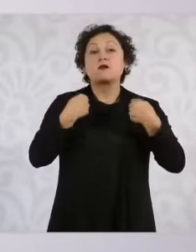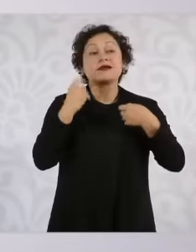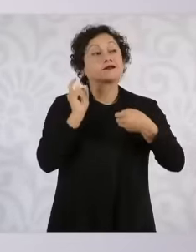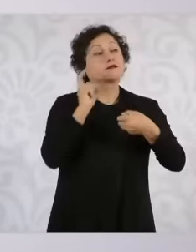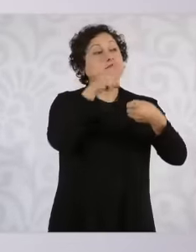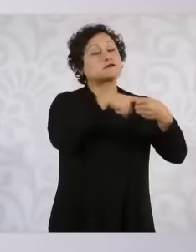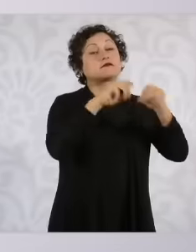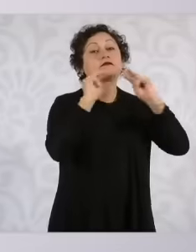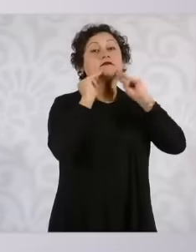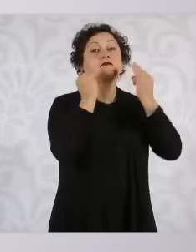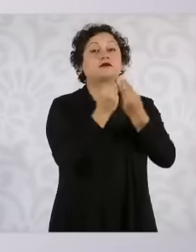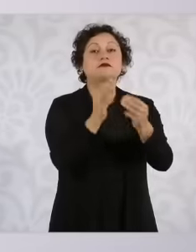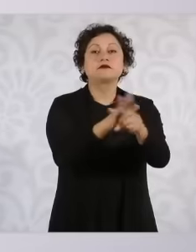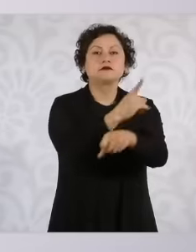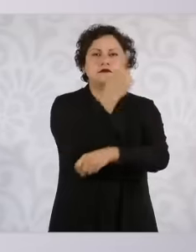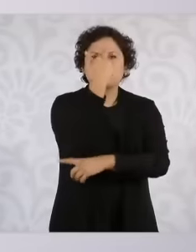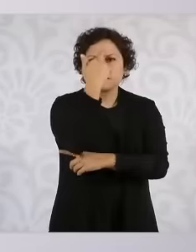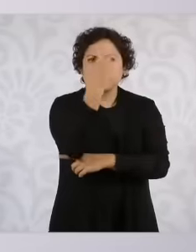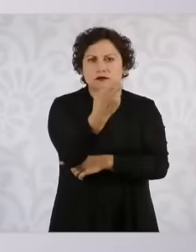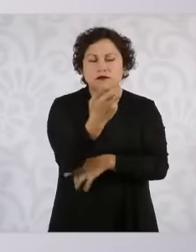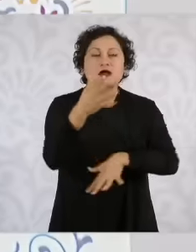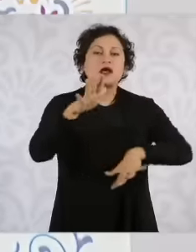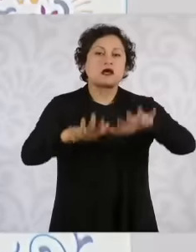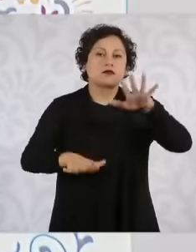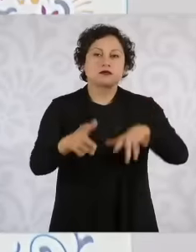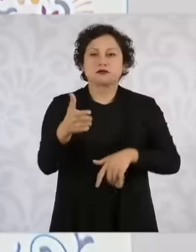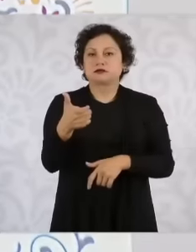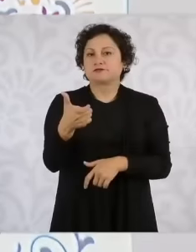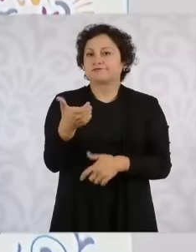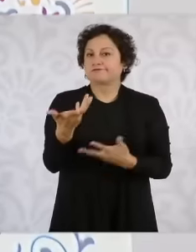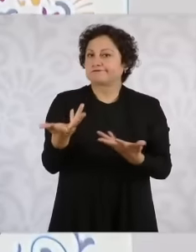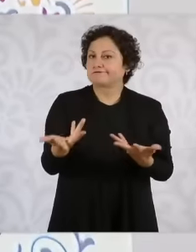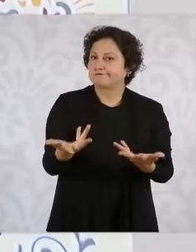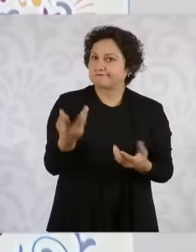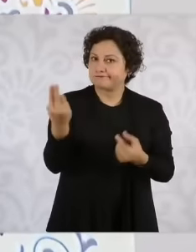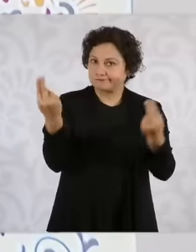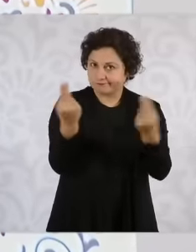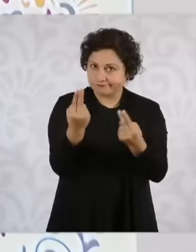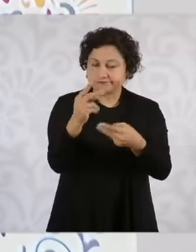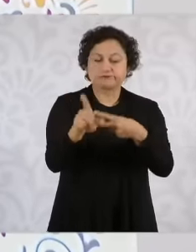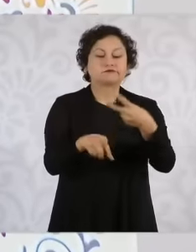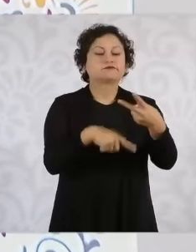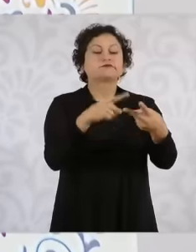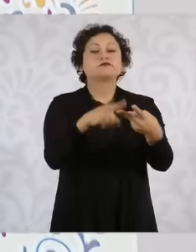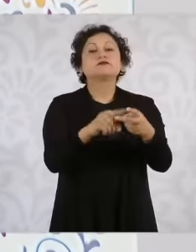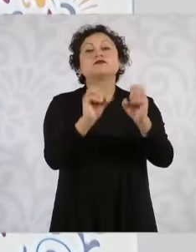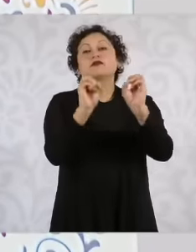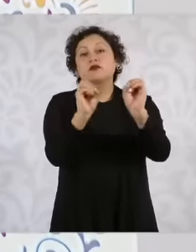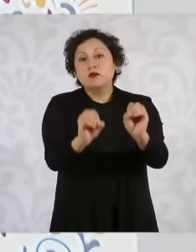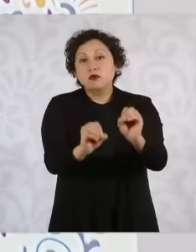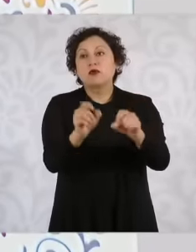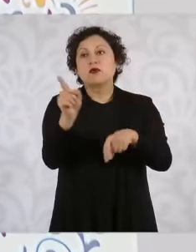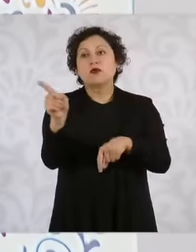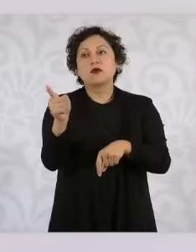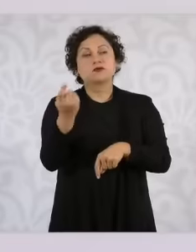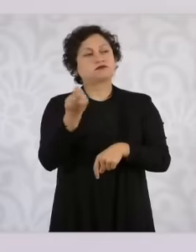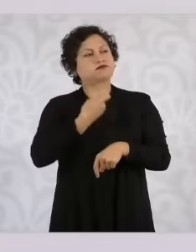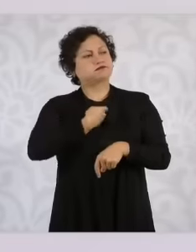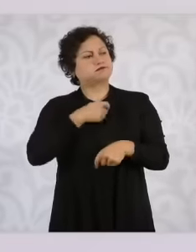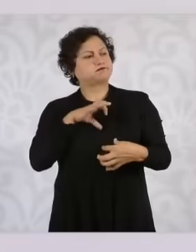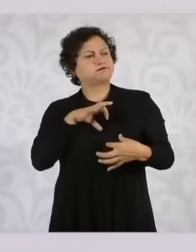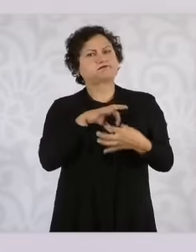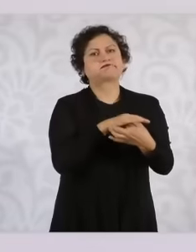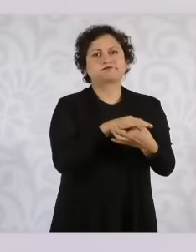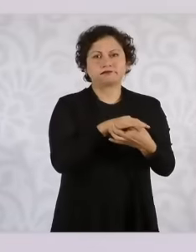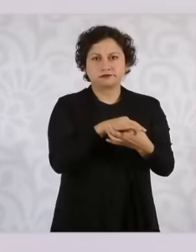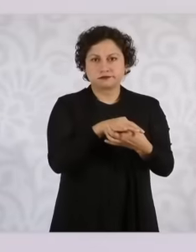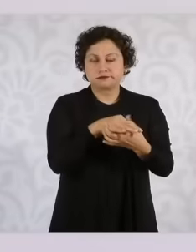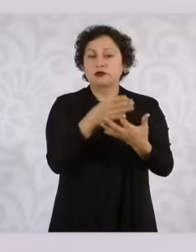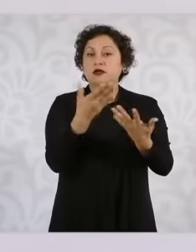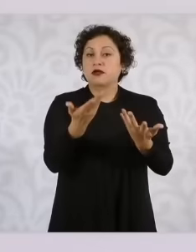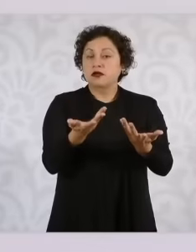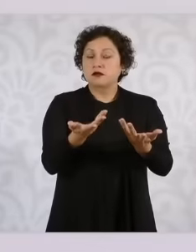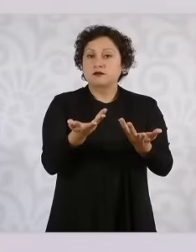one may be for economic reasons, another may be for reasons of identity that the gang gives them,